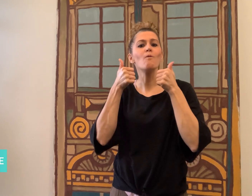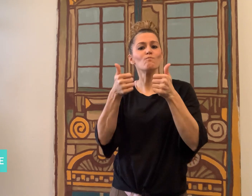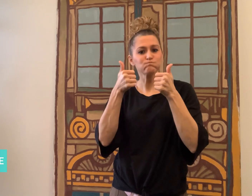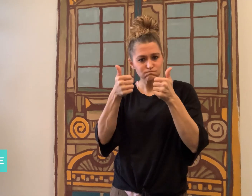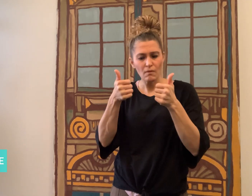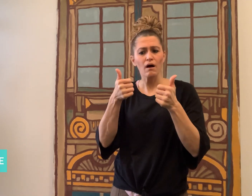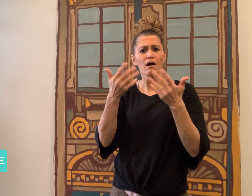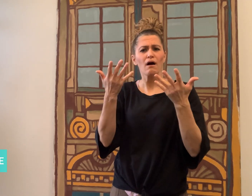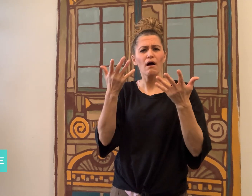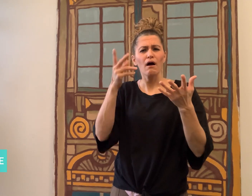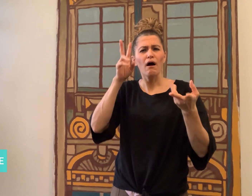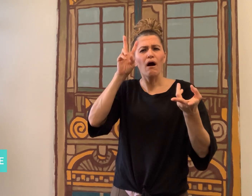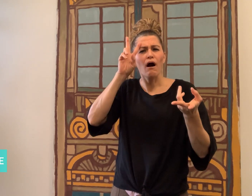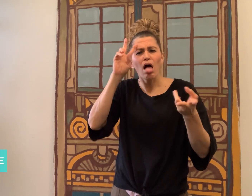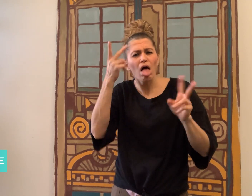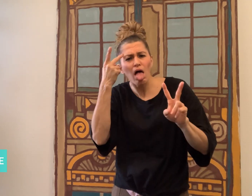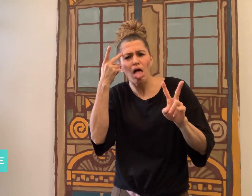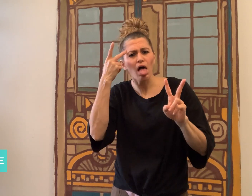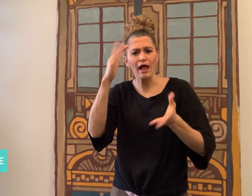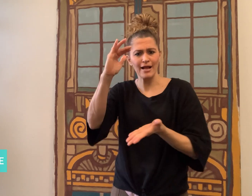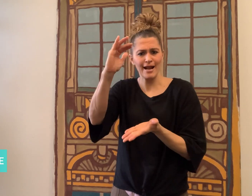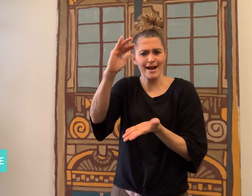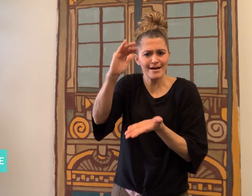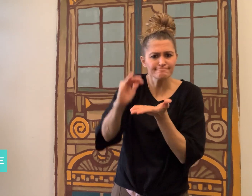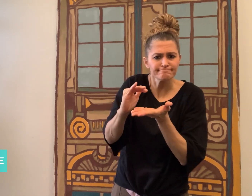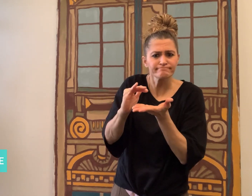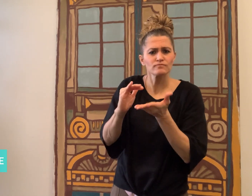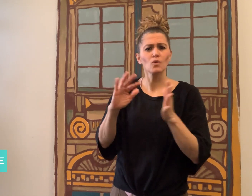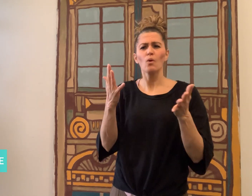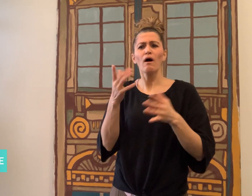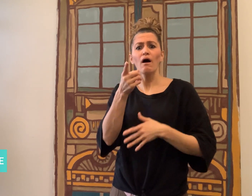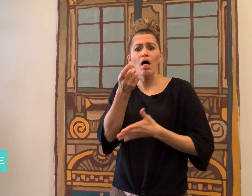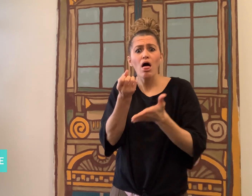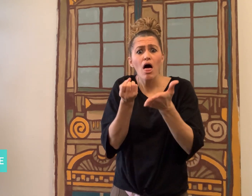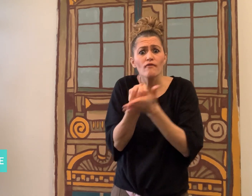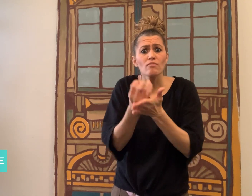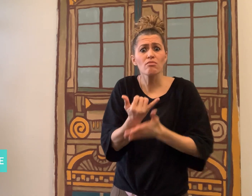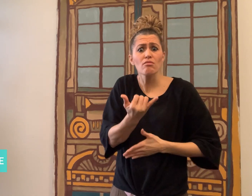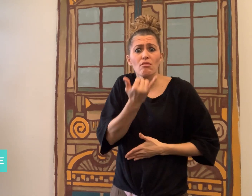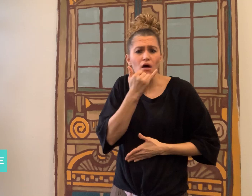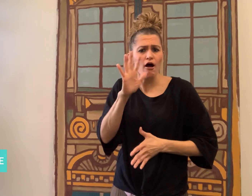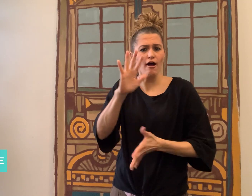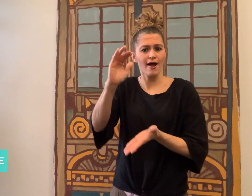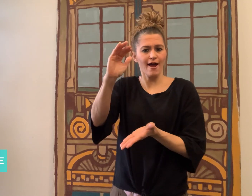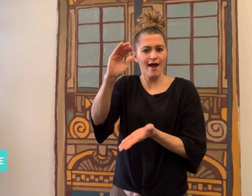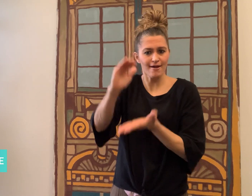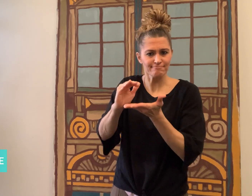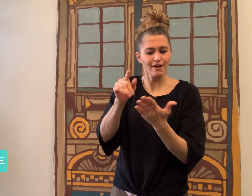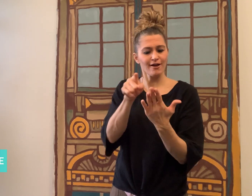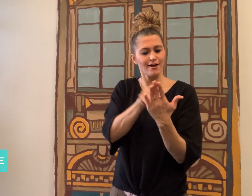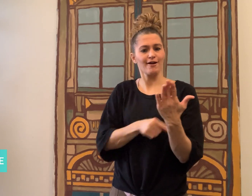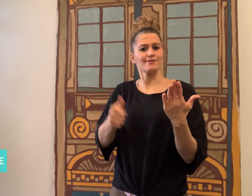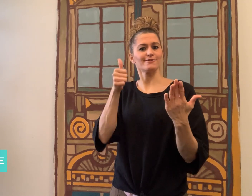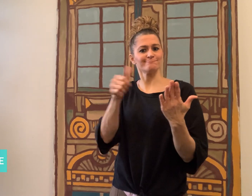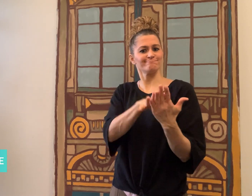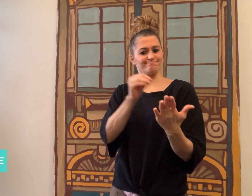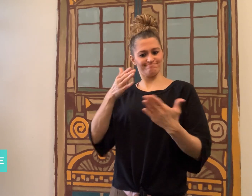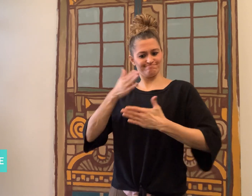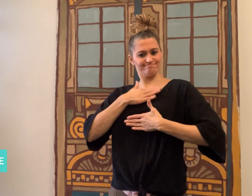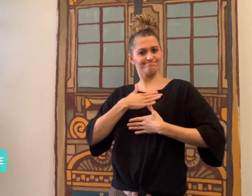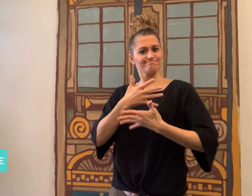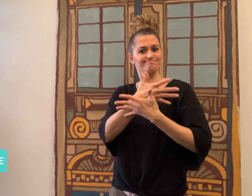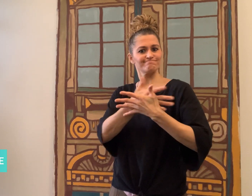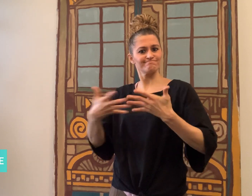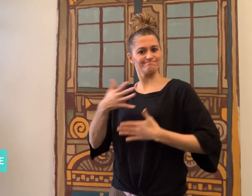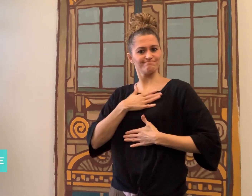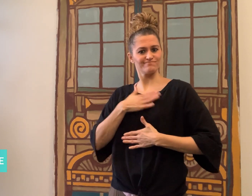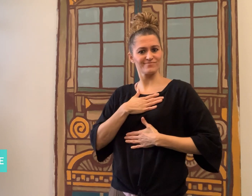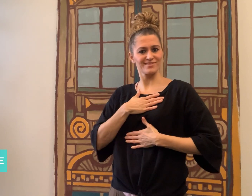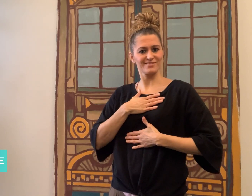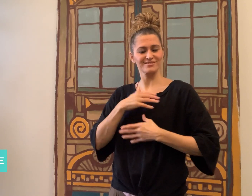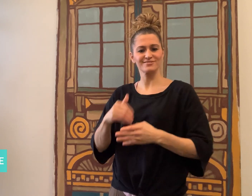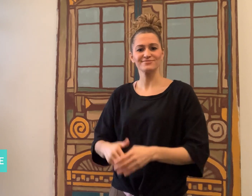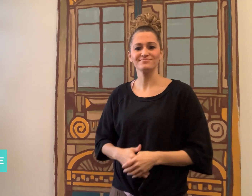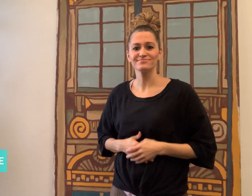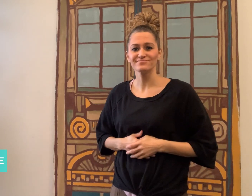misunderstandings and misinformation about the law.